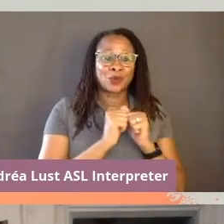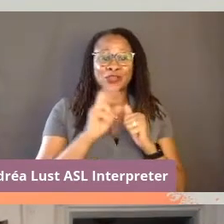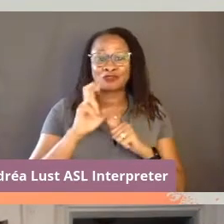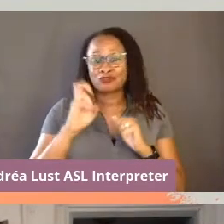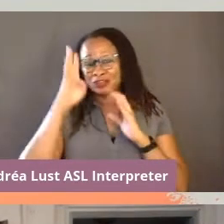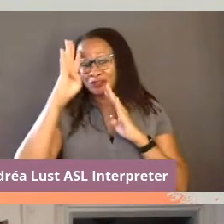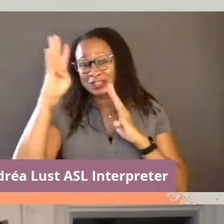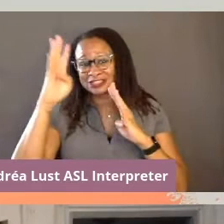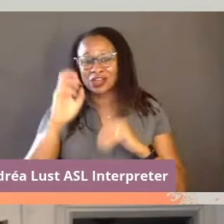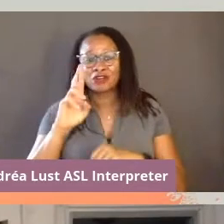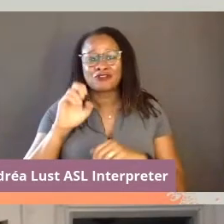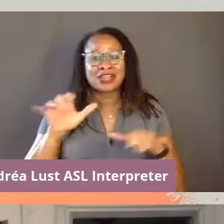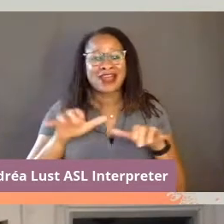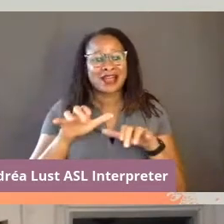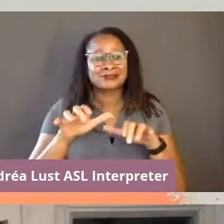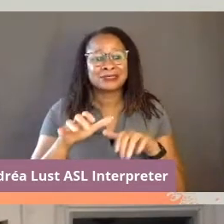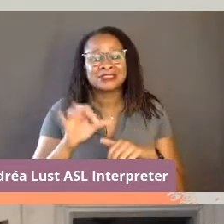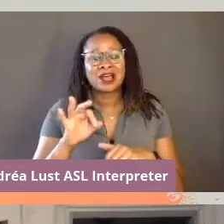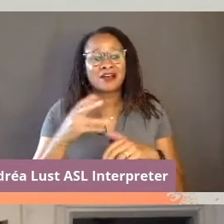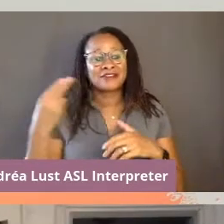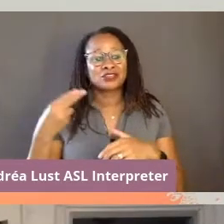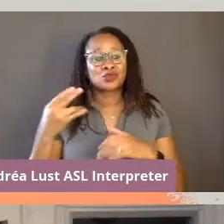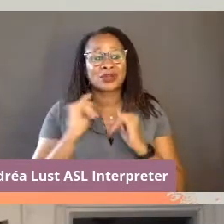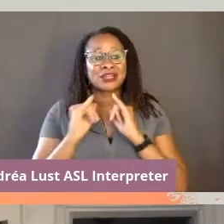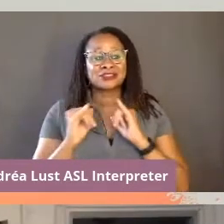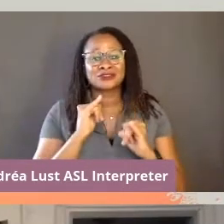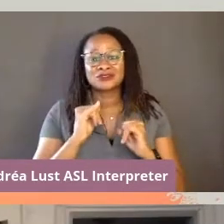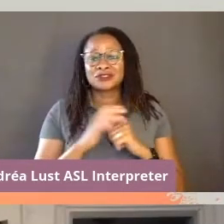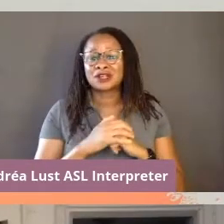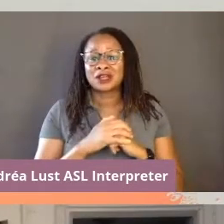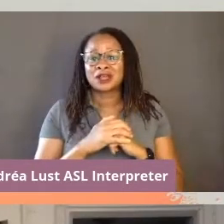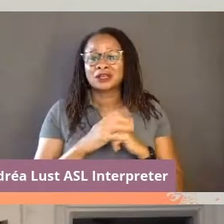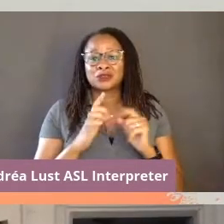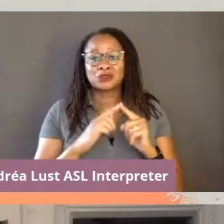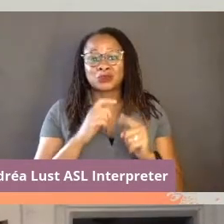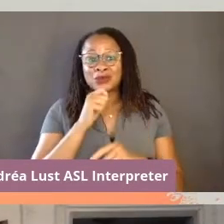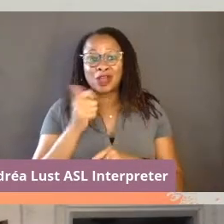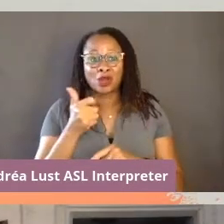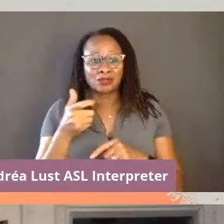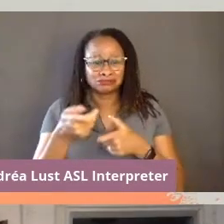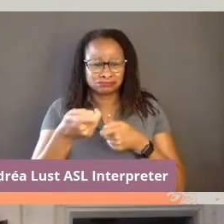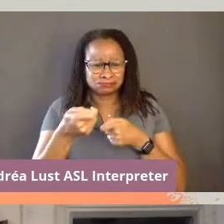reenactments of historic interviews to not just draw the narrative